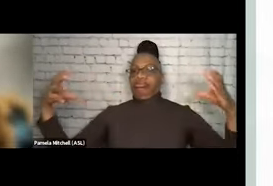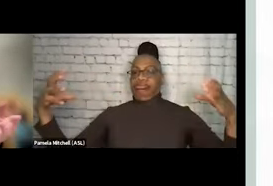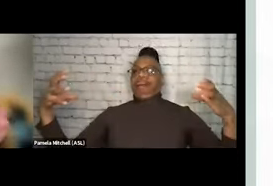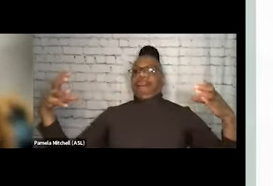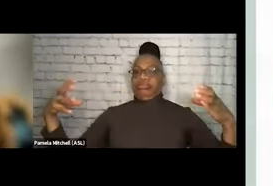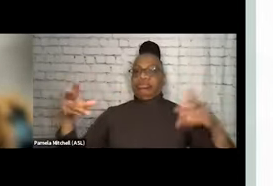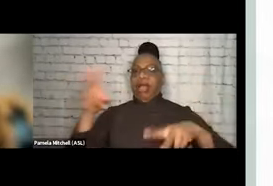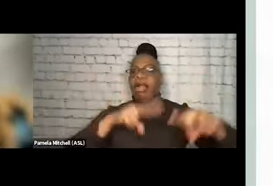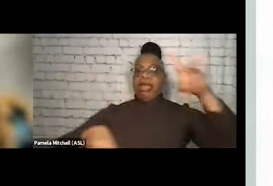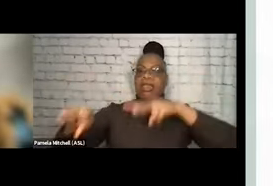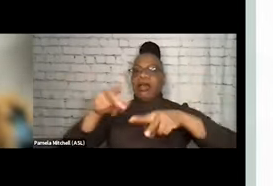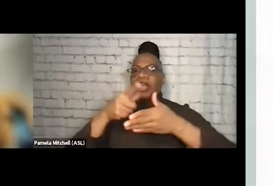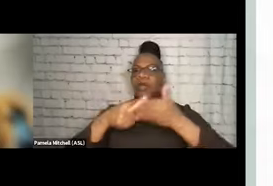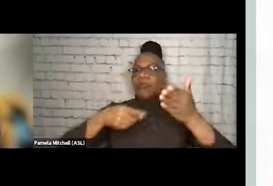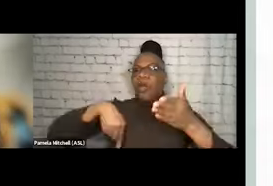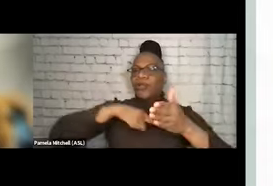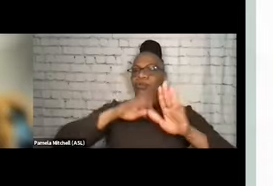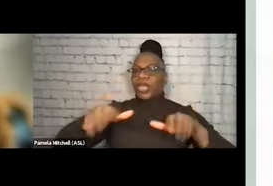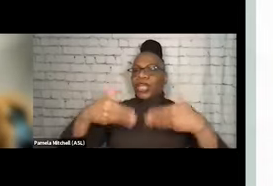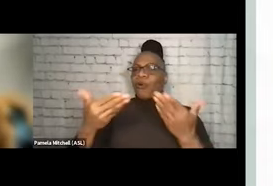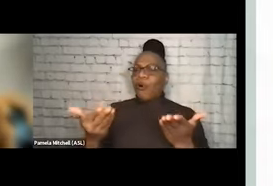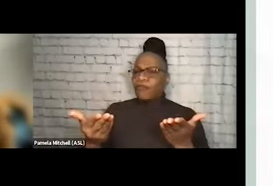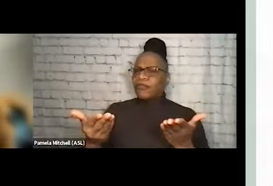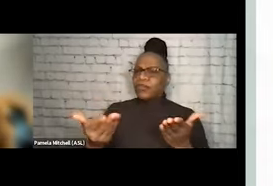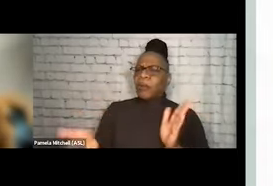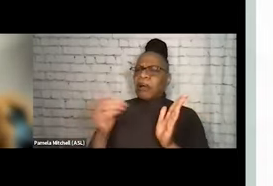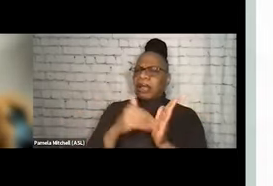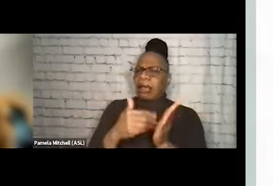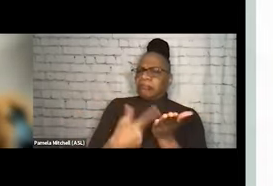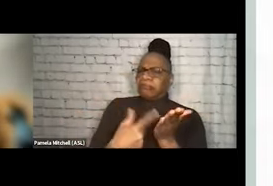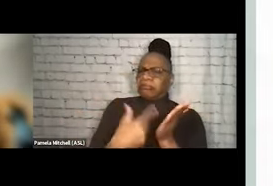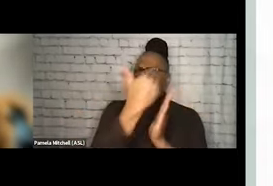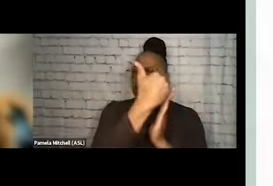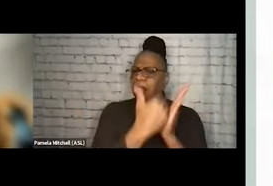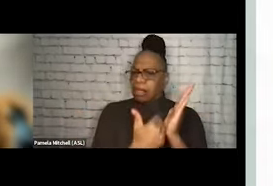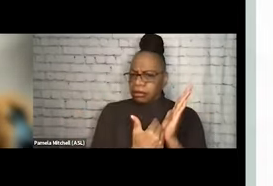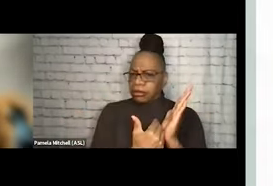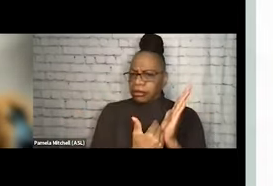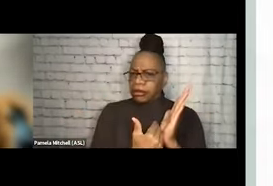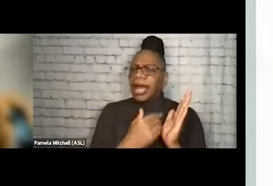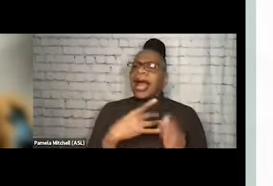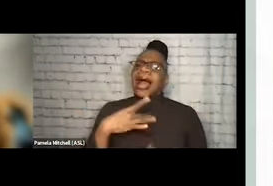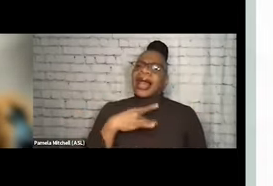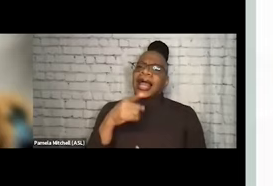and just to kind of quickly revisit that list, I'd like to ask you to think about, in our time together,